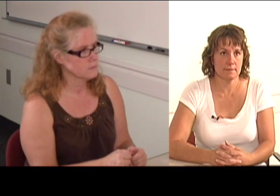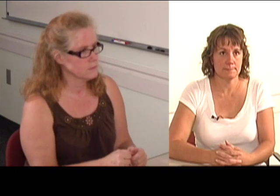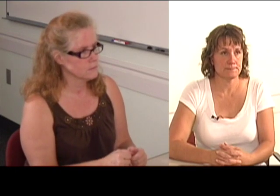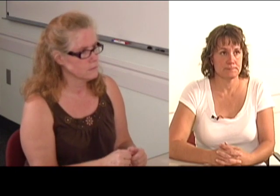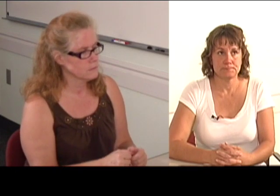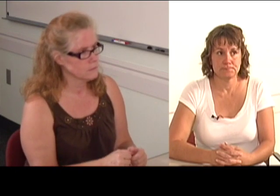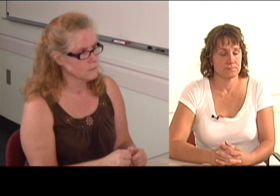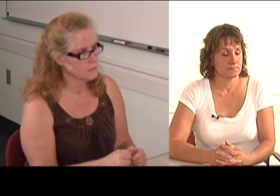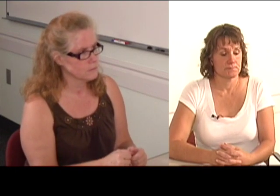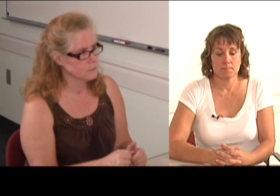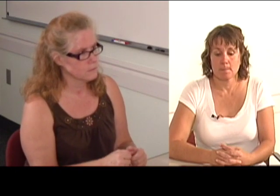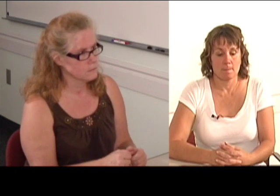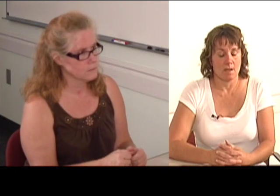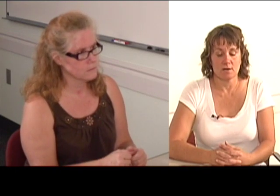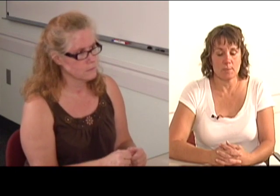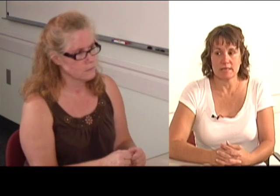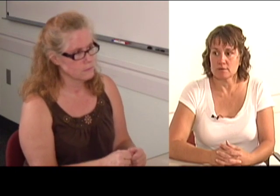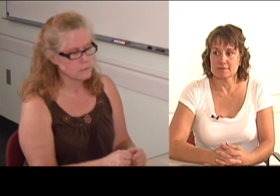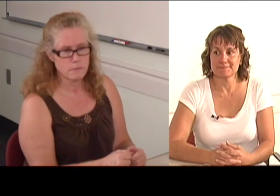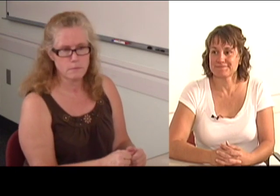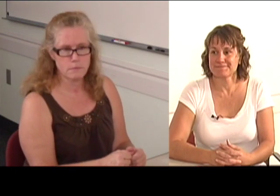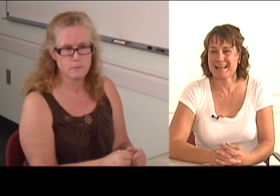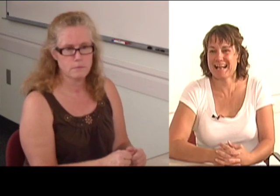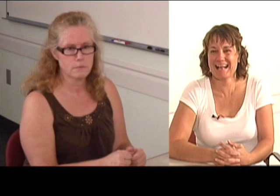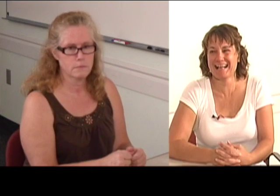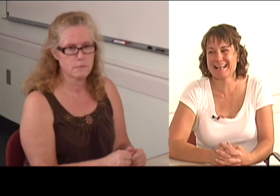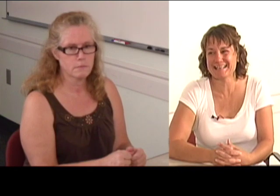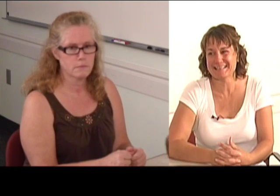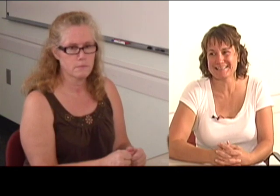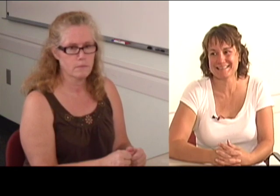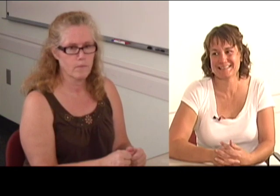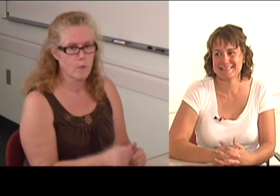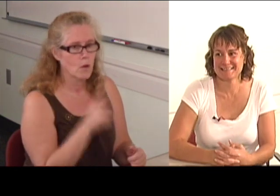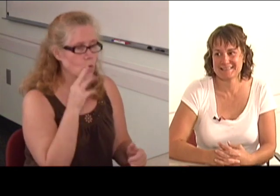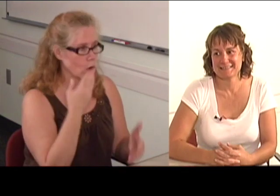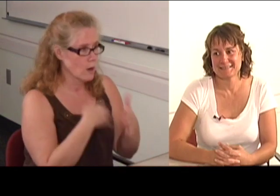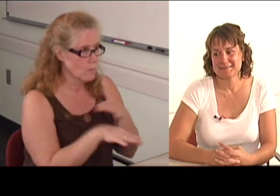Um, nobody knows.